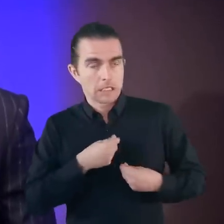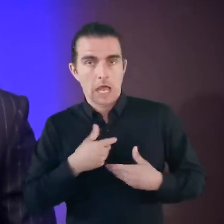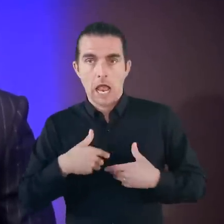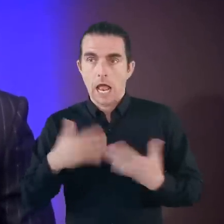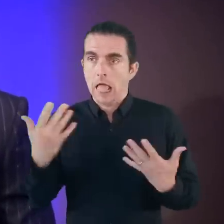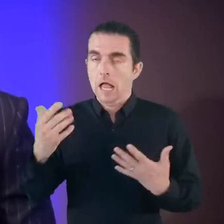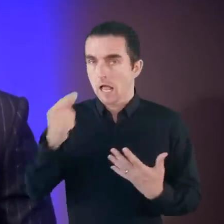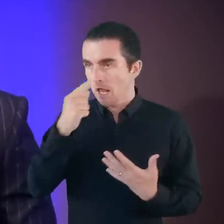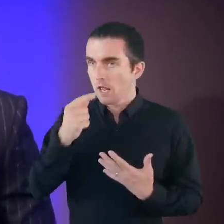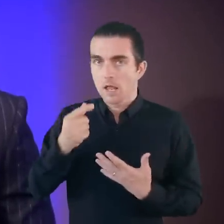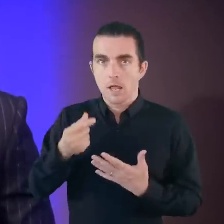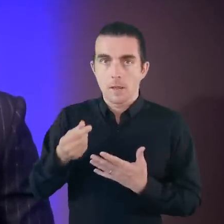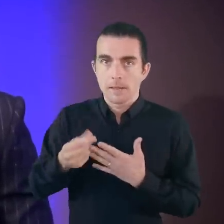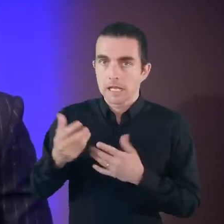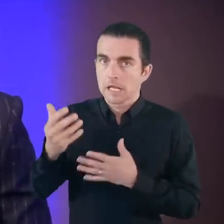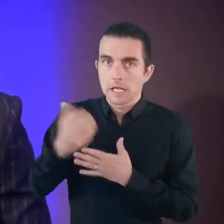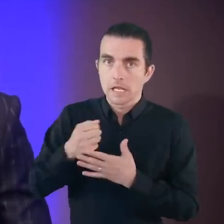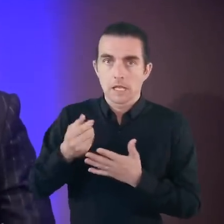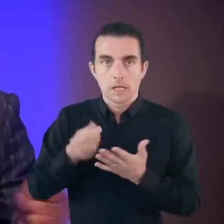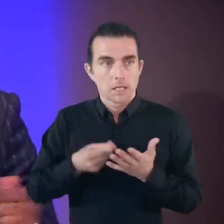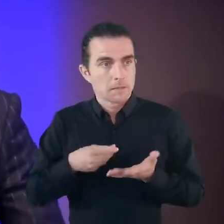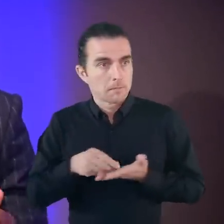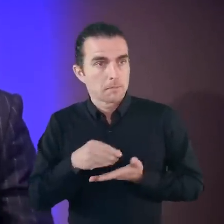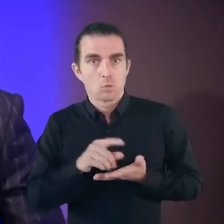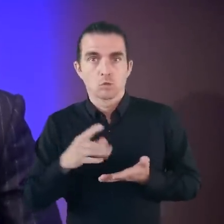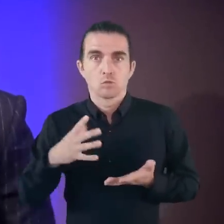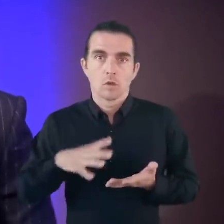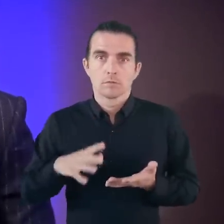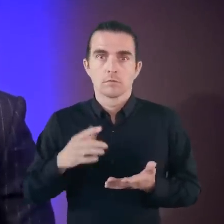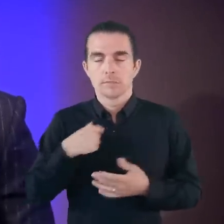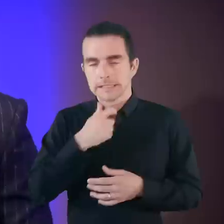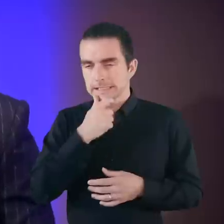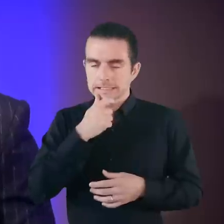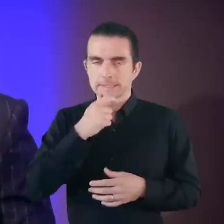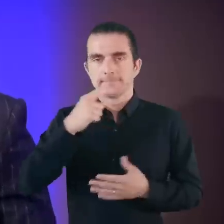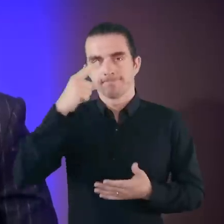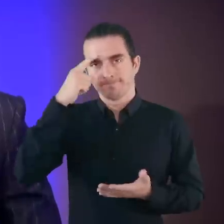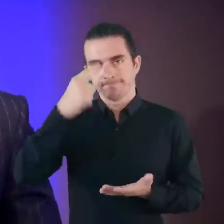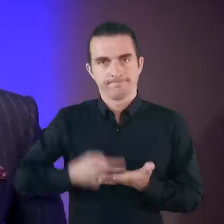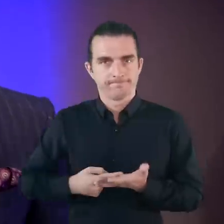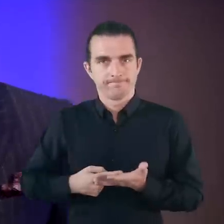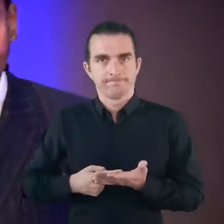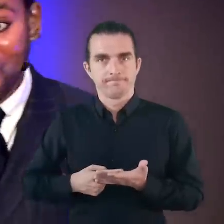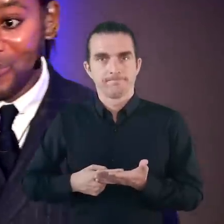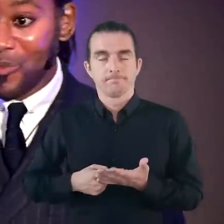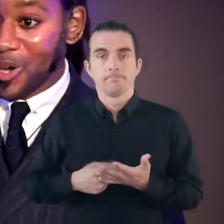take money out any time you like and spend it in any way you want. So I chose at this particular time whilst